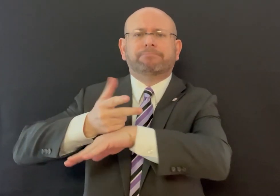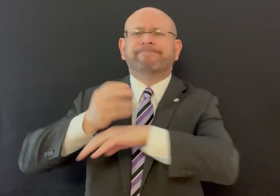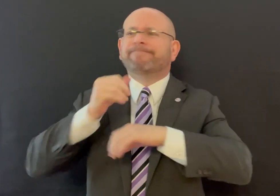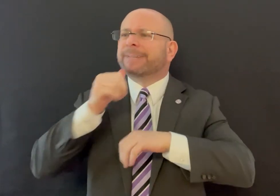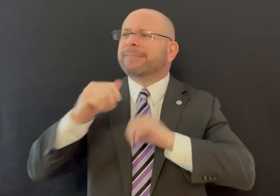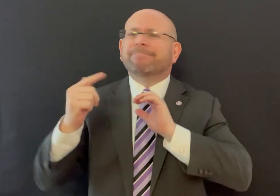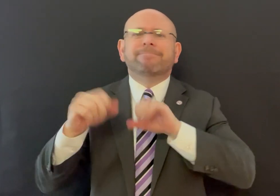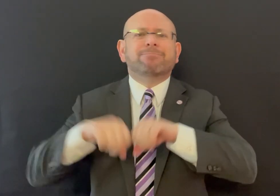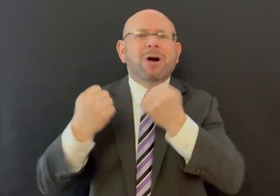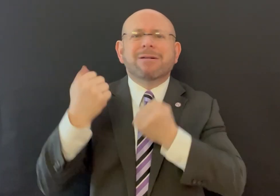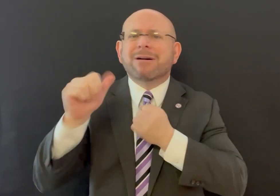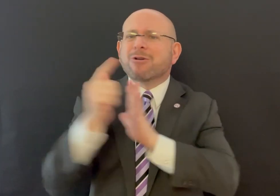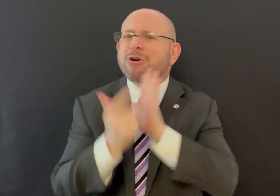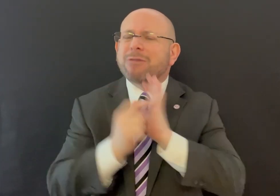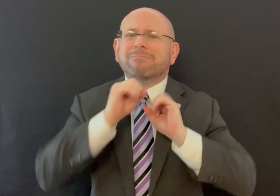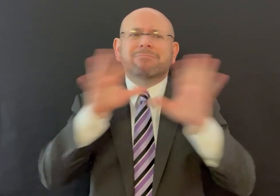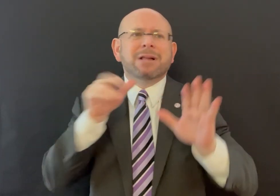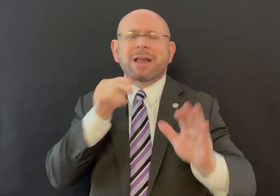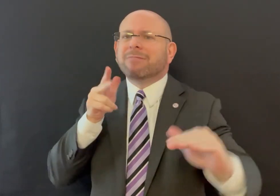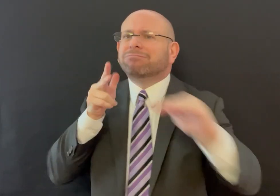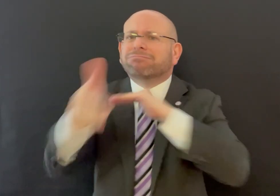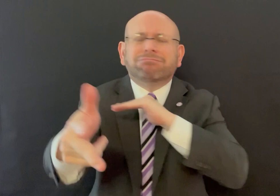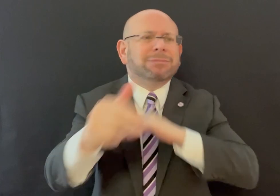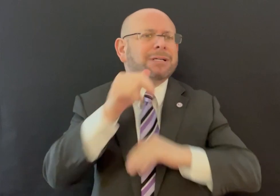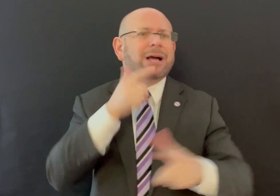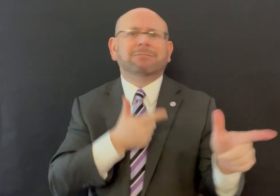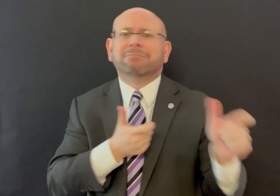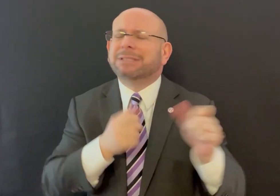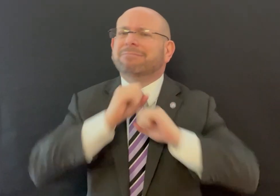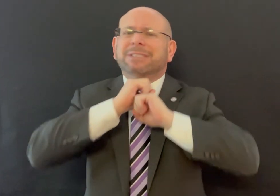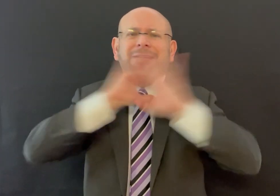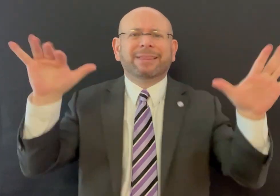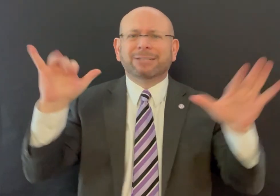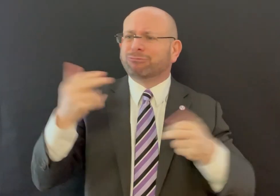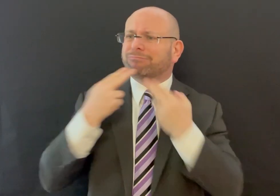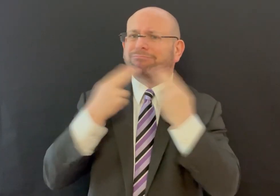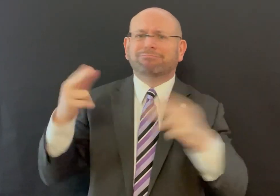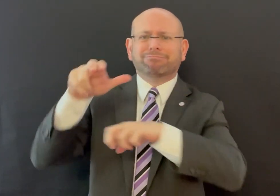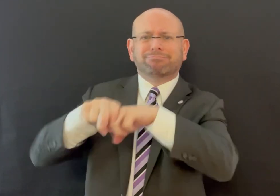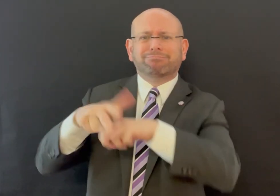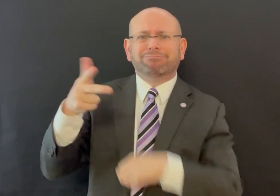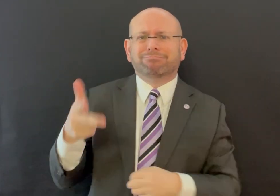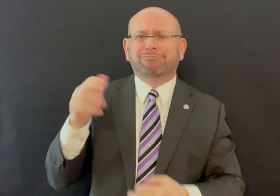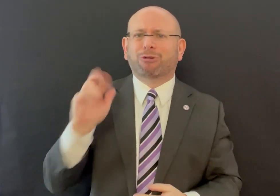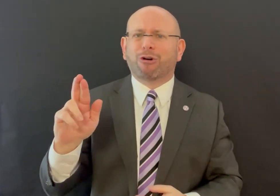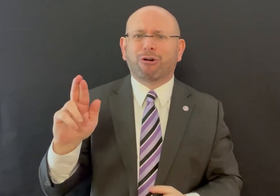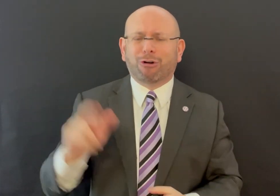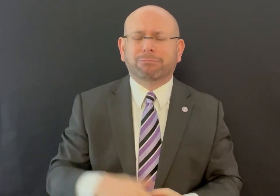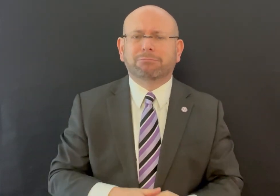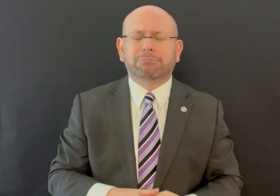They hadn't violated any laws such as driving through a red light or speeding. They were simply sitting in their car.